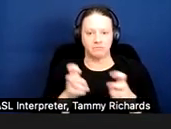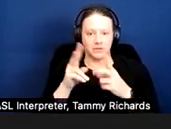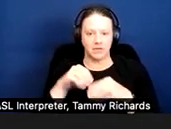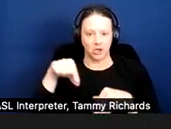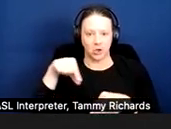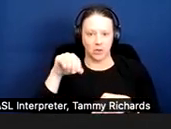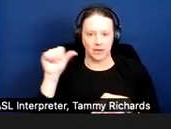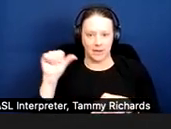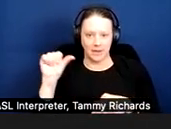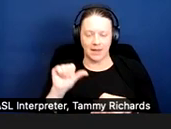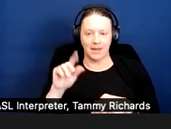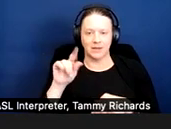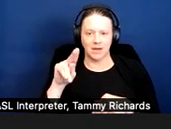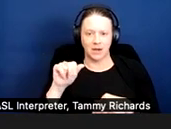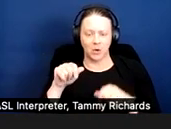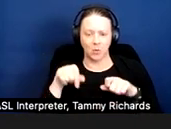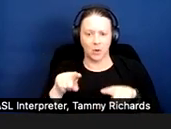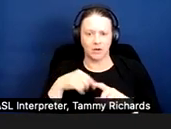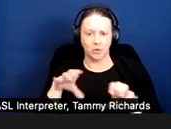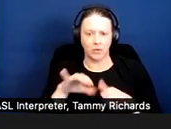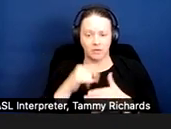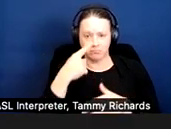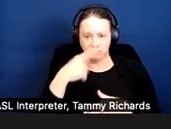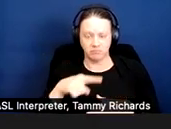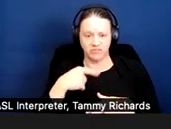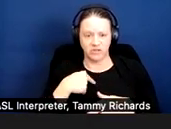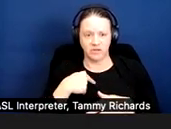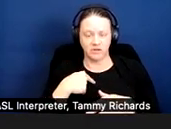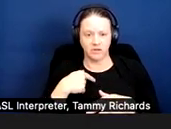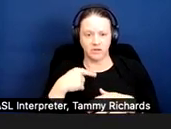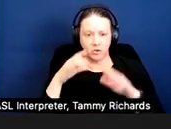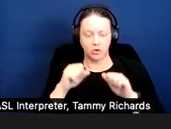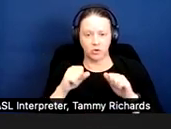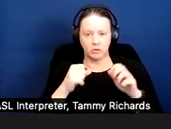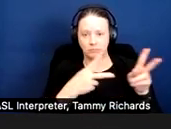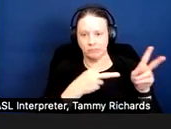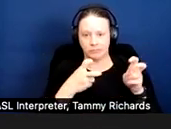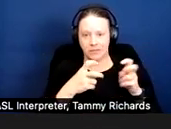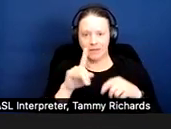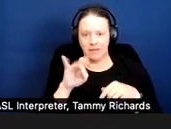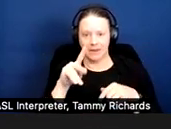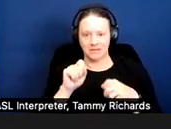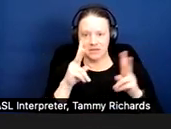Tina, while I do that, is there a way you could take the links from the resources page and drop them in the chat?